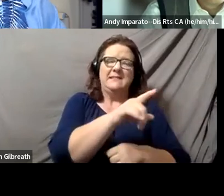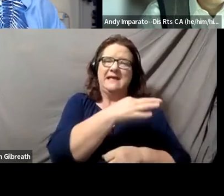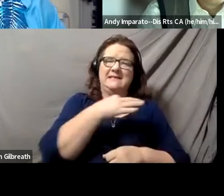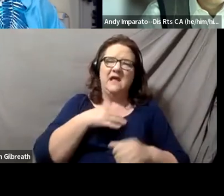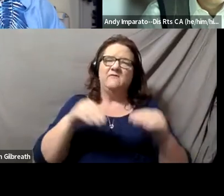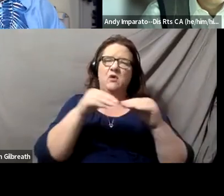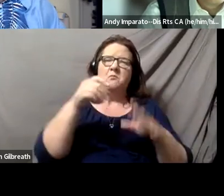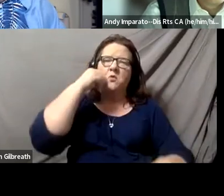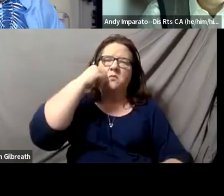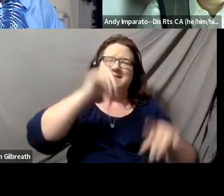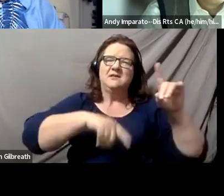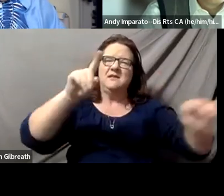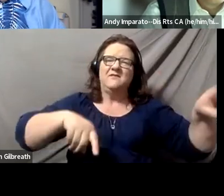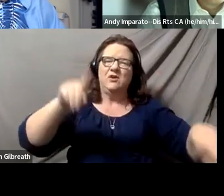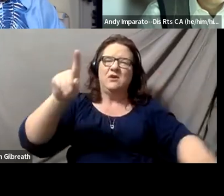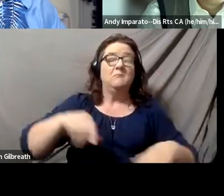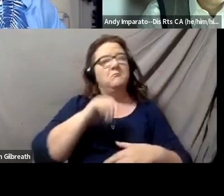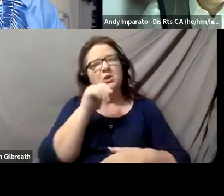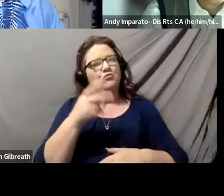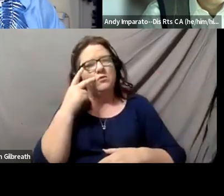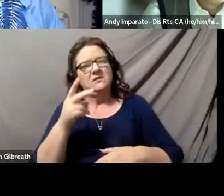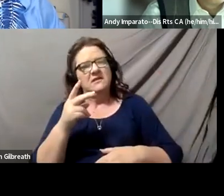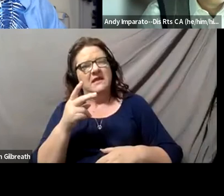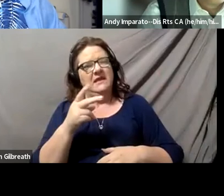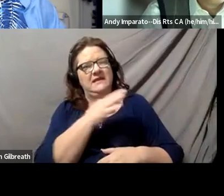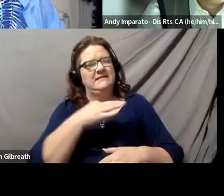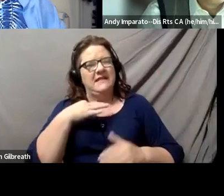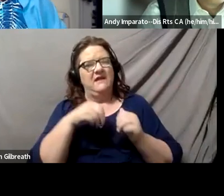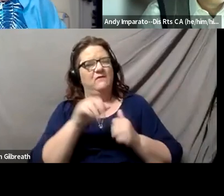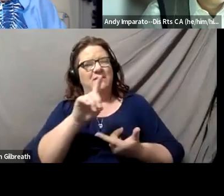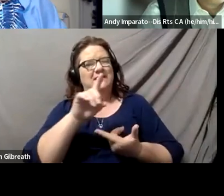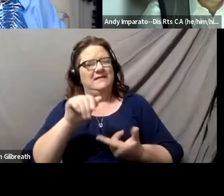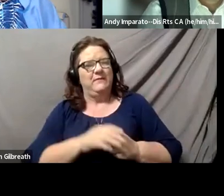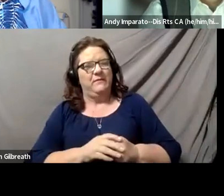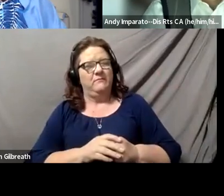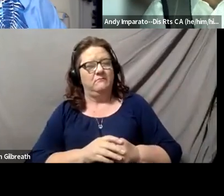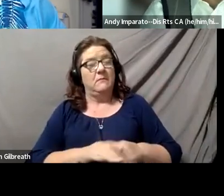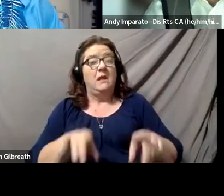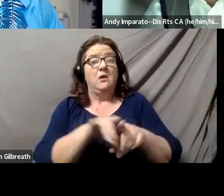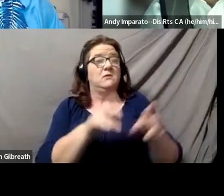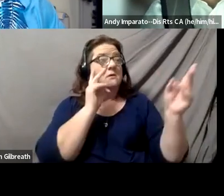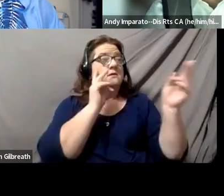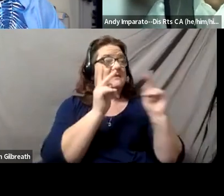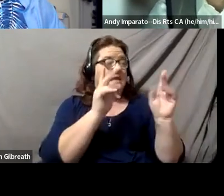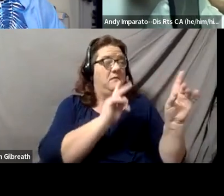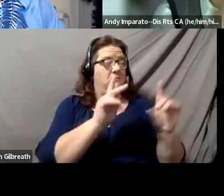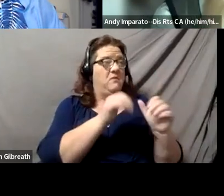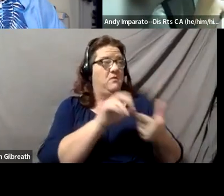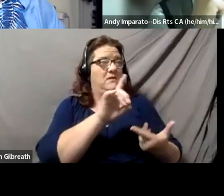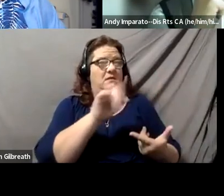You don't see people with disabilities. And I also understand that seeing people with disabilities is not the indicator as to whether or not